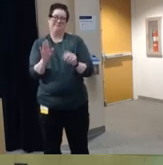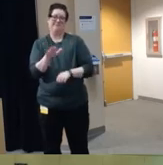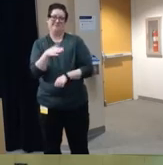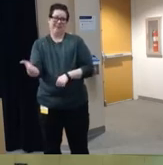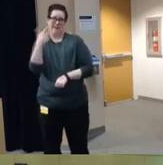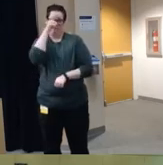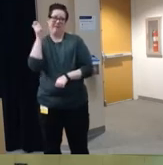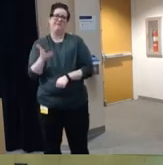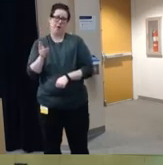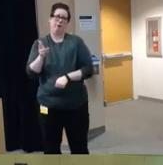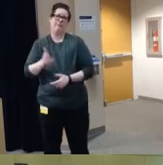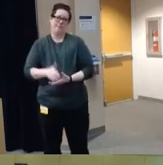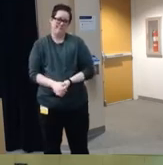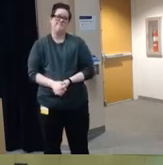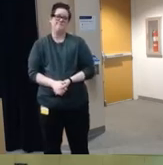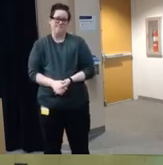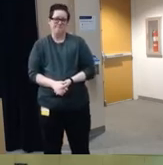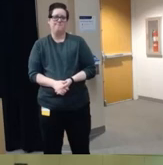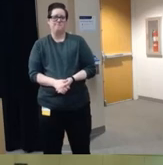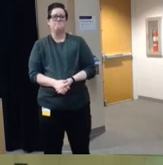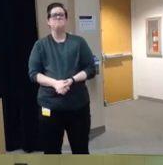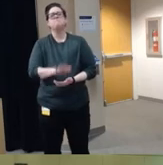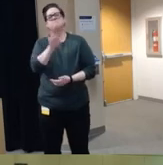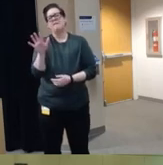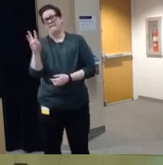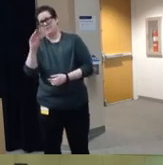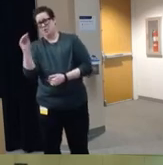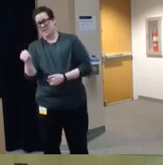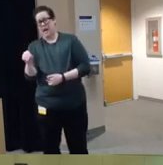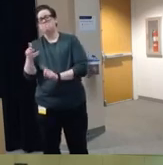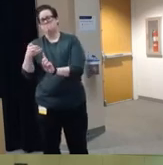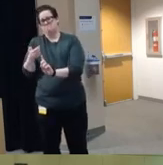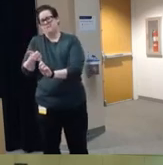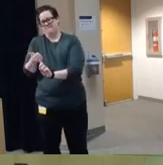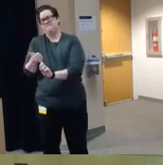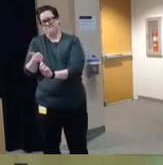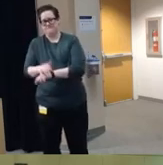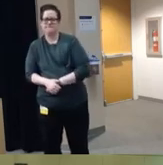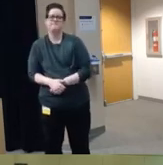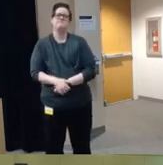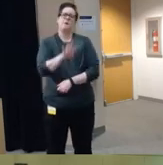died of firearm injuries roughly 56% of those were suicide es and 41% were